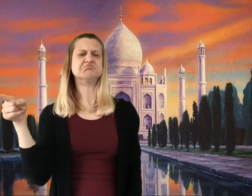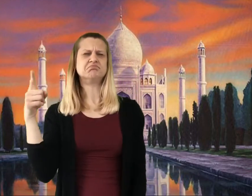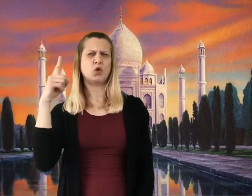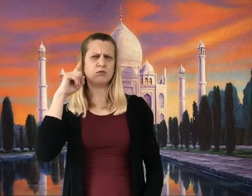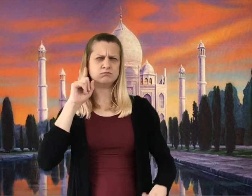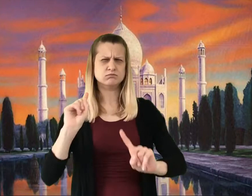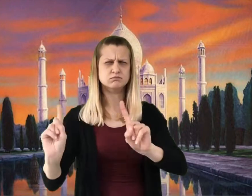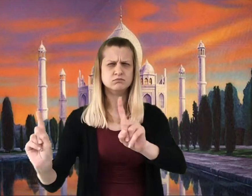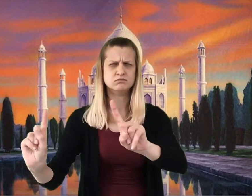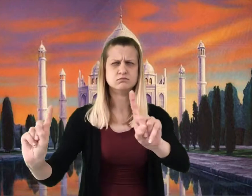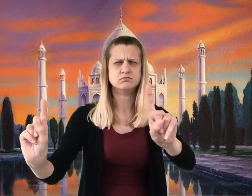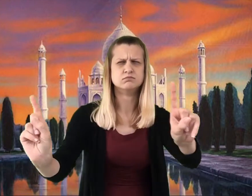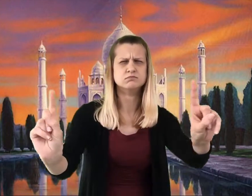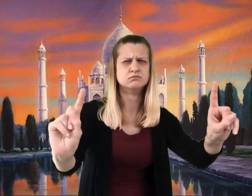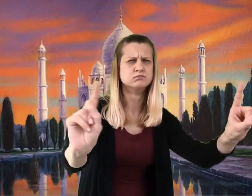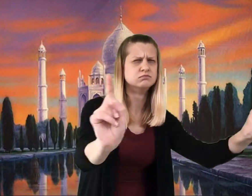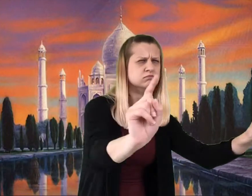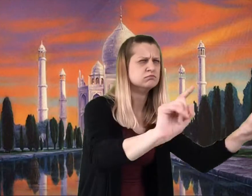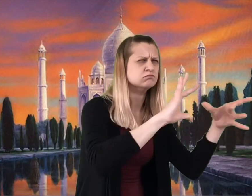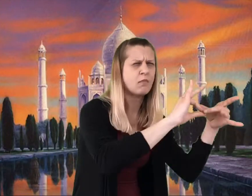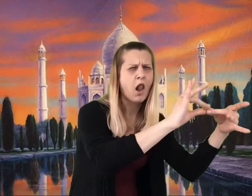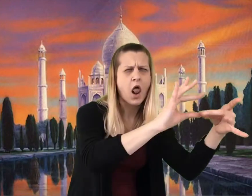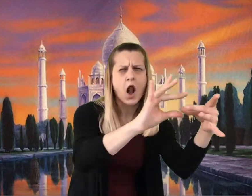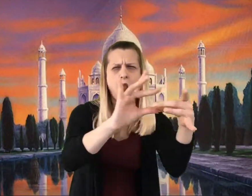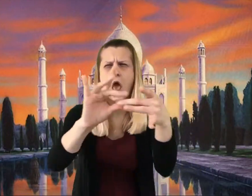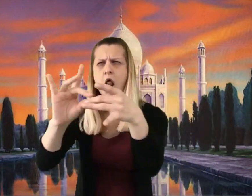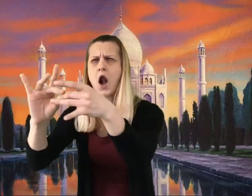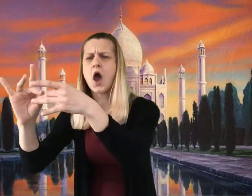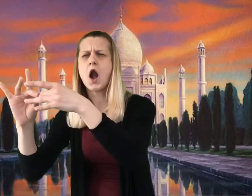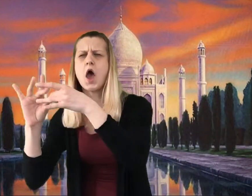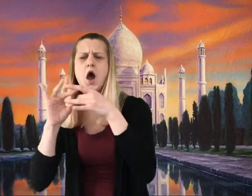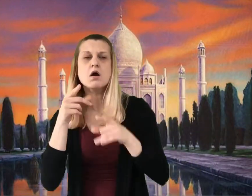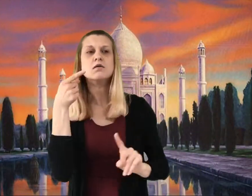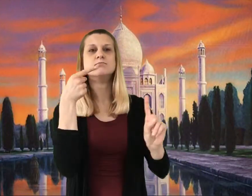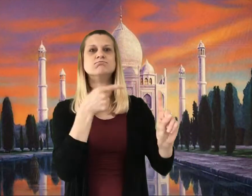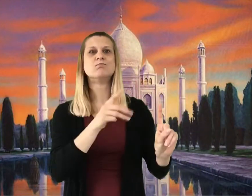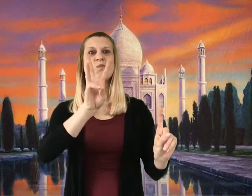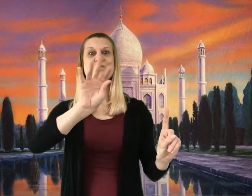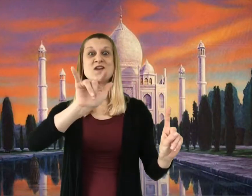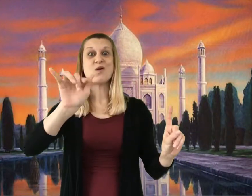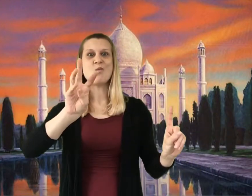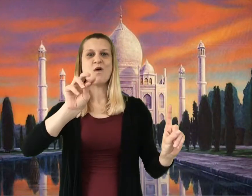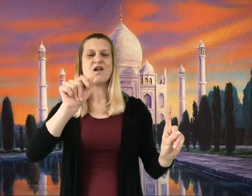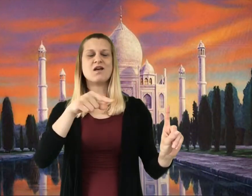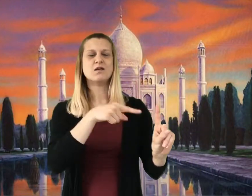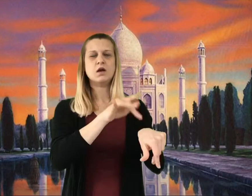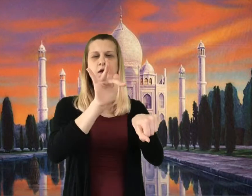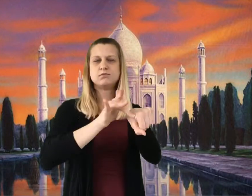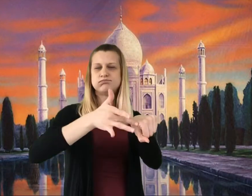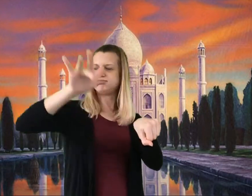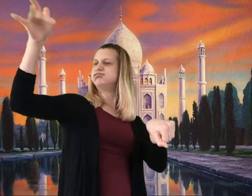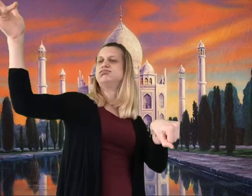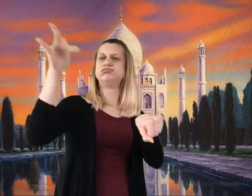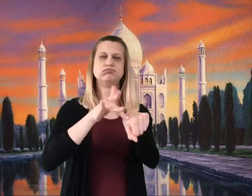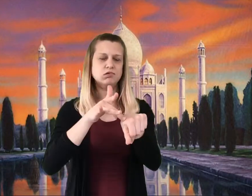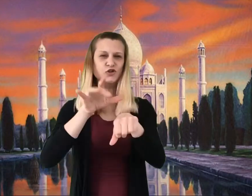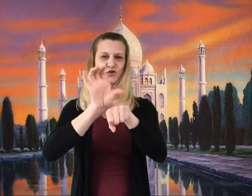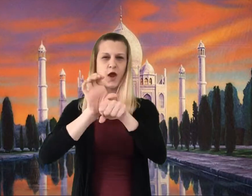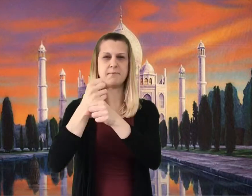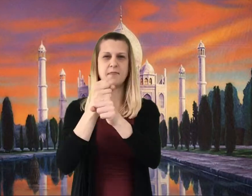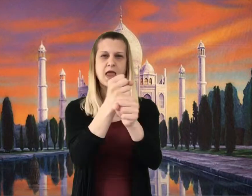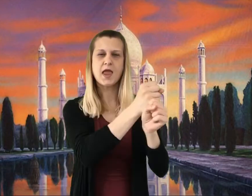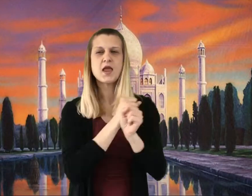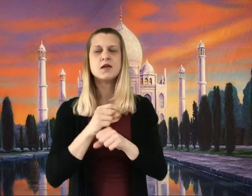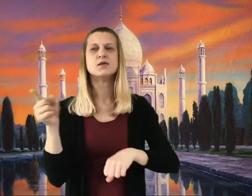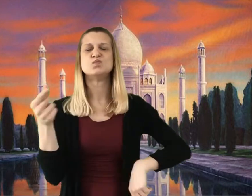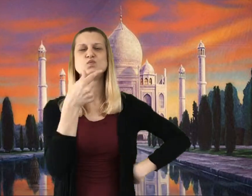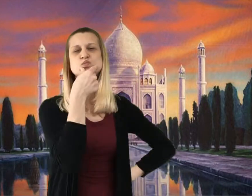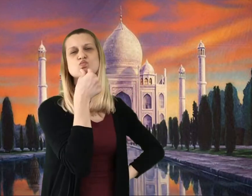He heard the rumors about Mr. Willy Wonka and his cleverness in chocolate making.